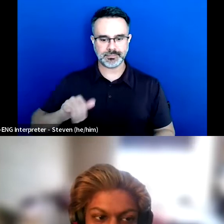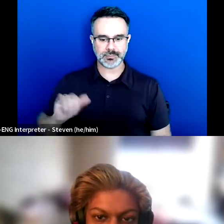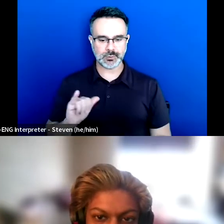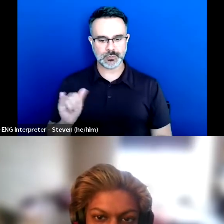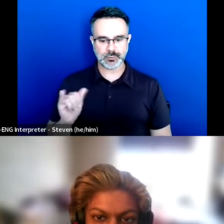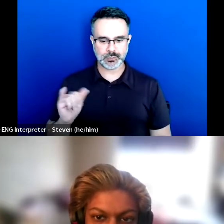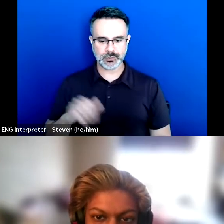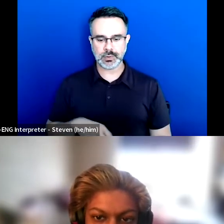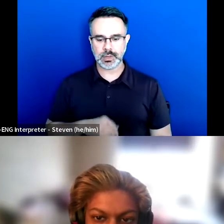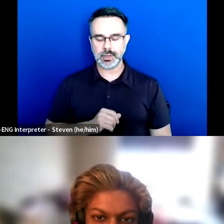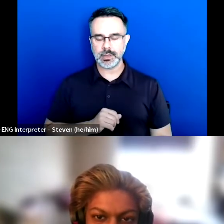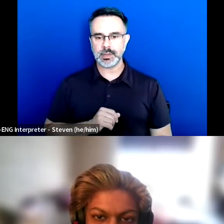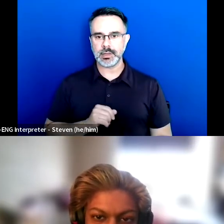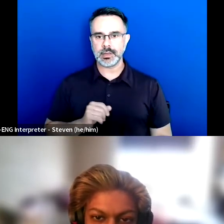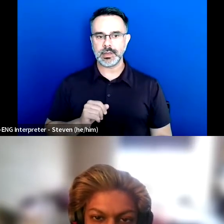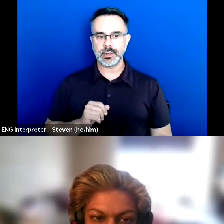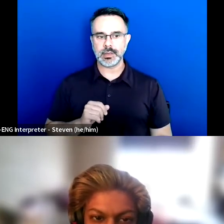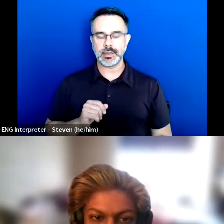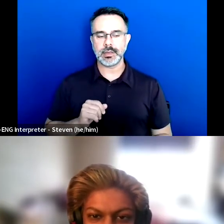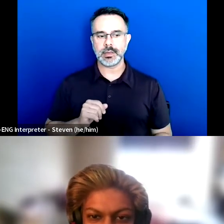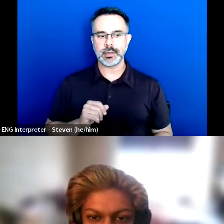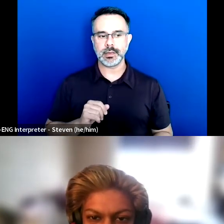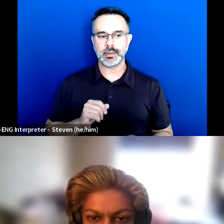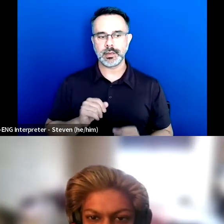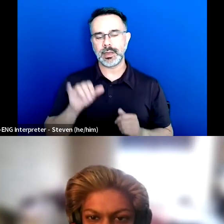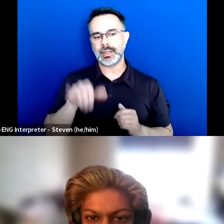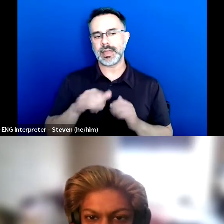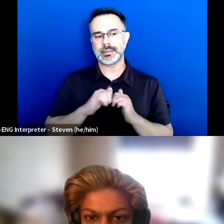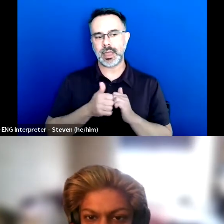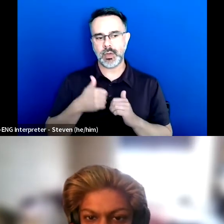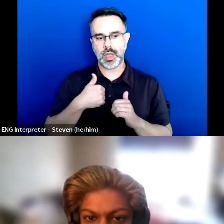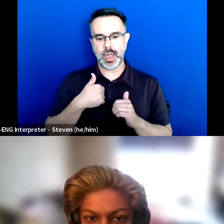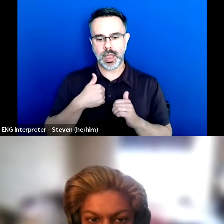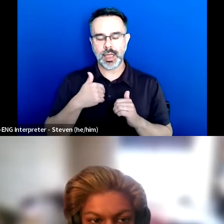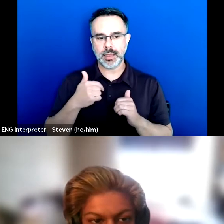So that's how I kind of got into this work.